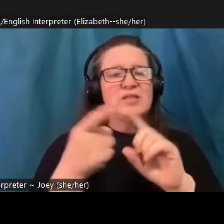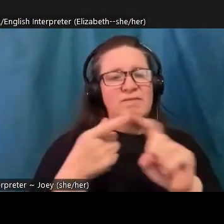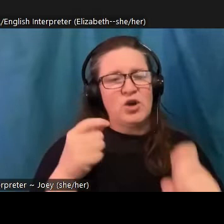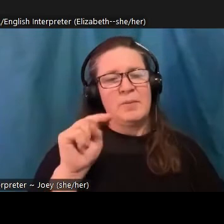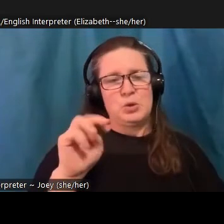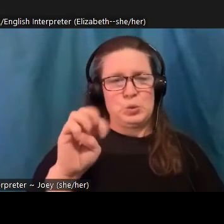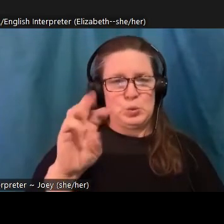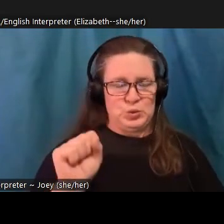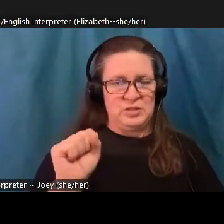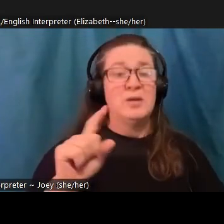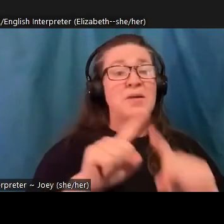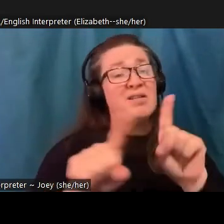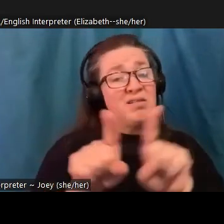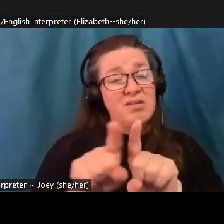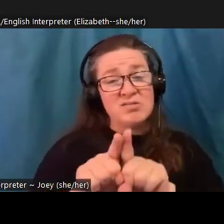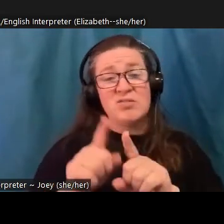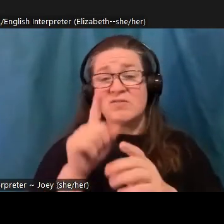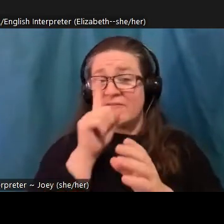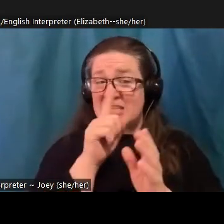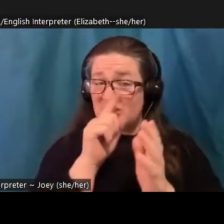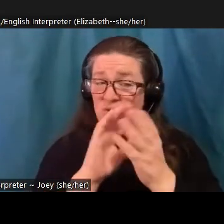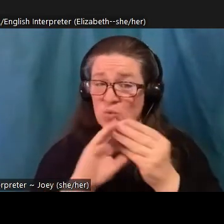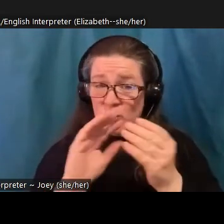realm of fiction and literature. One alternative I really like,